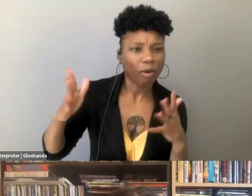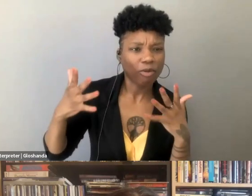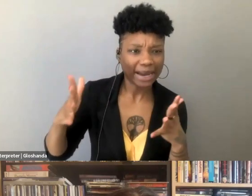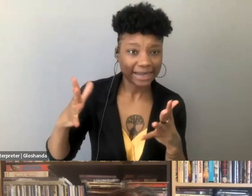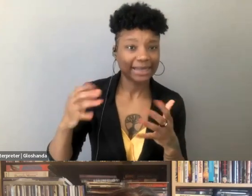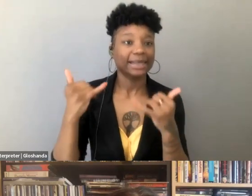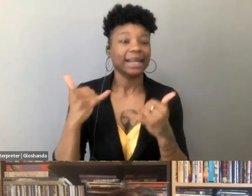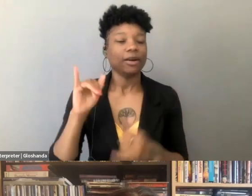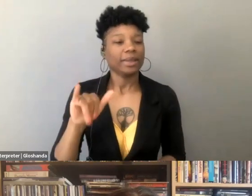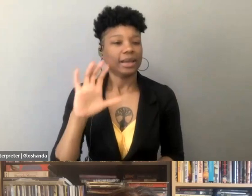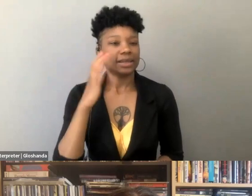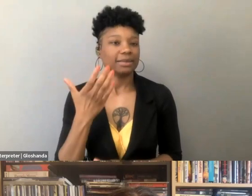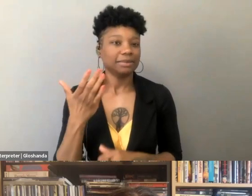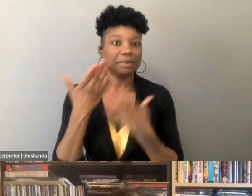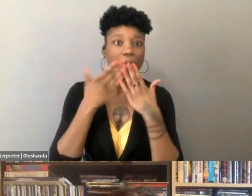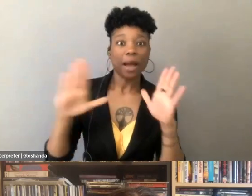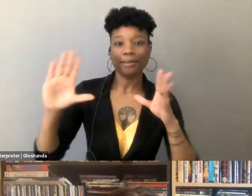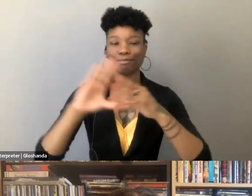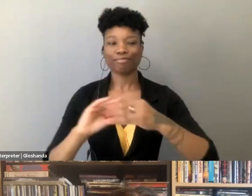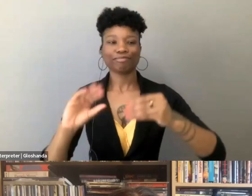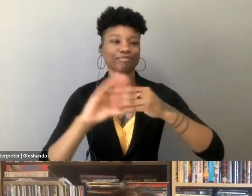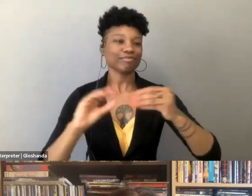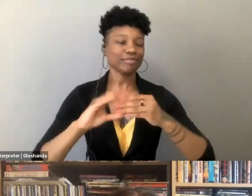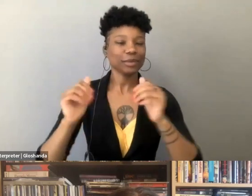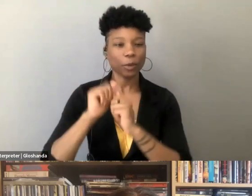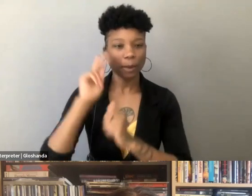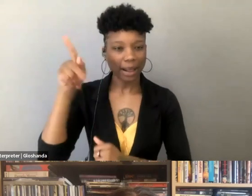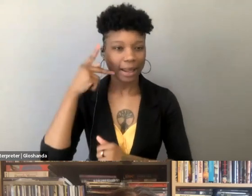that seems to be the kind of public narrative I see certainly in like political media,